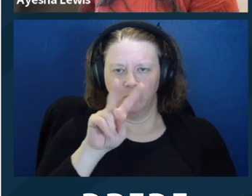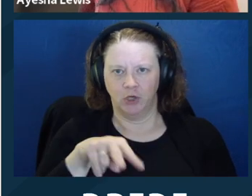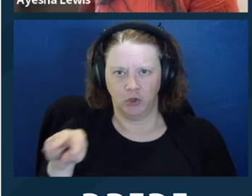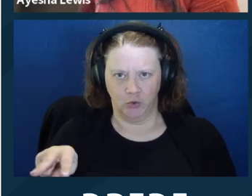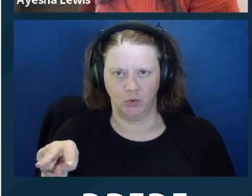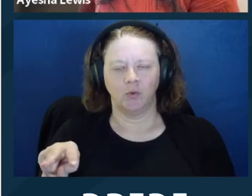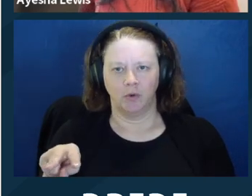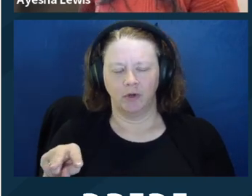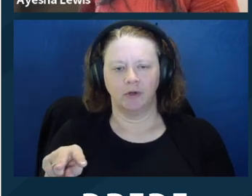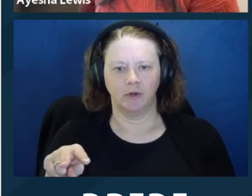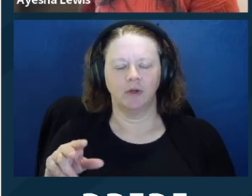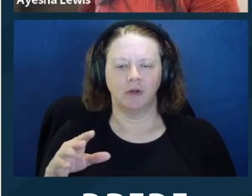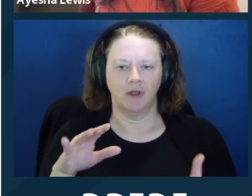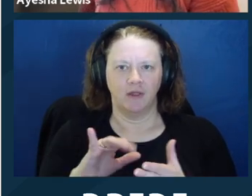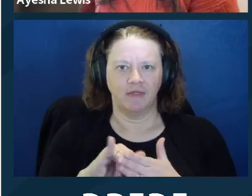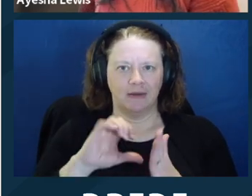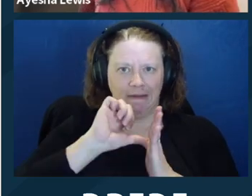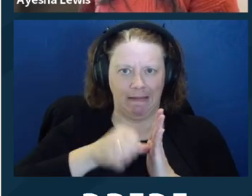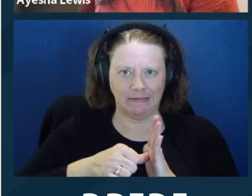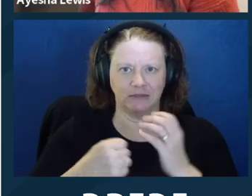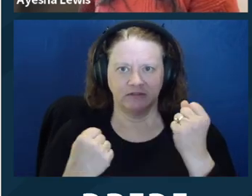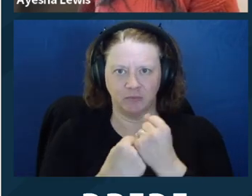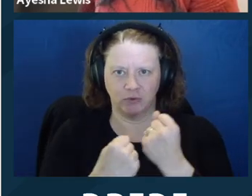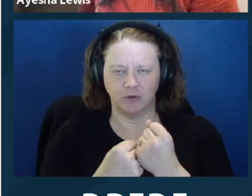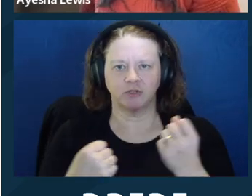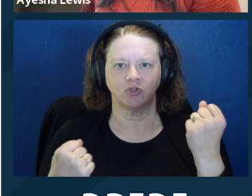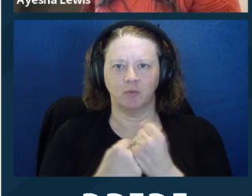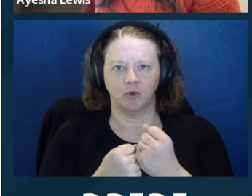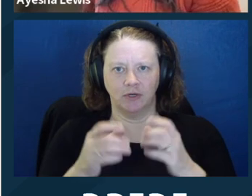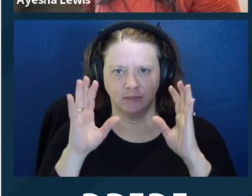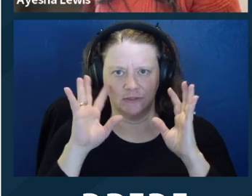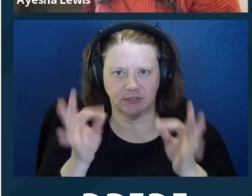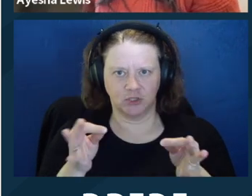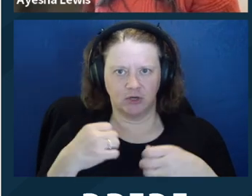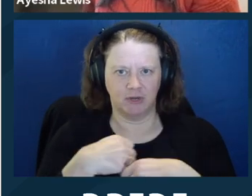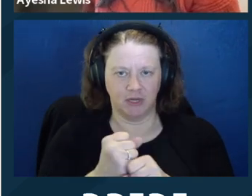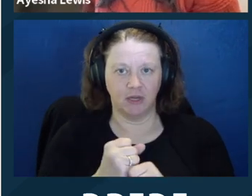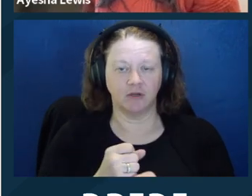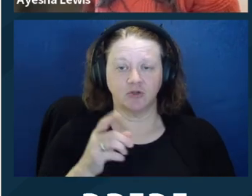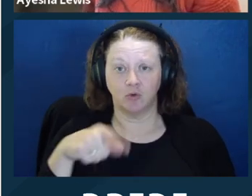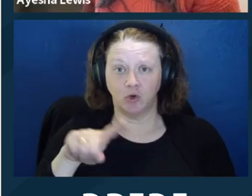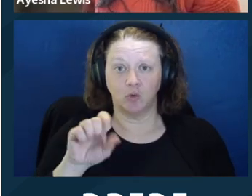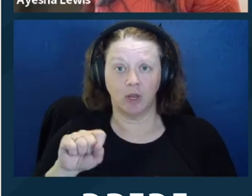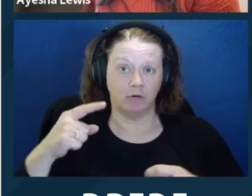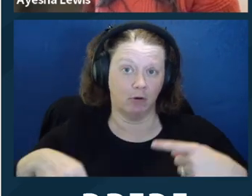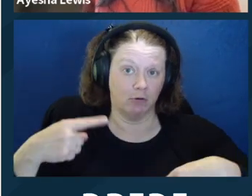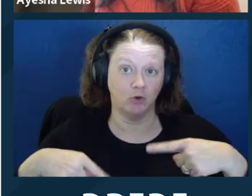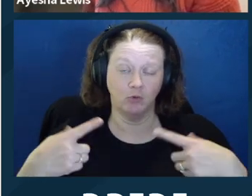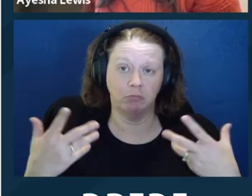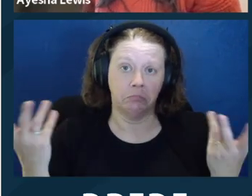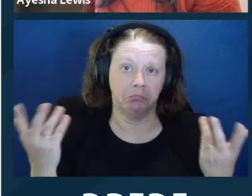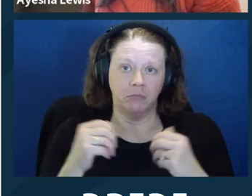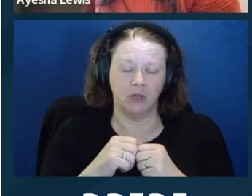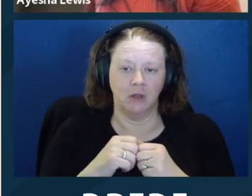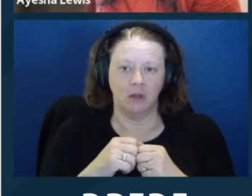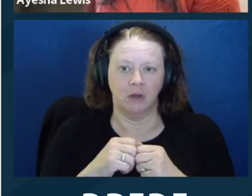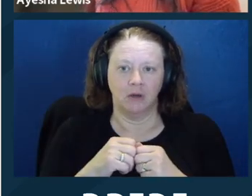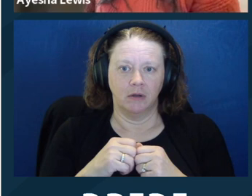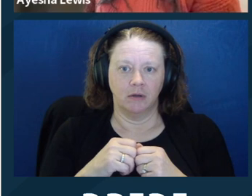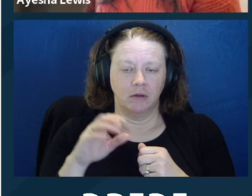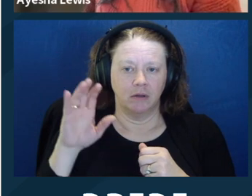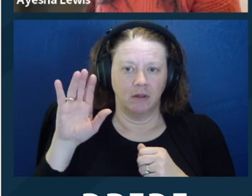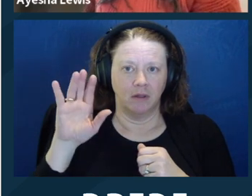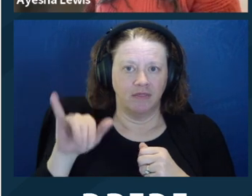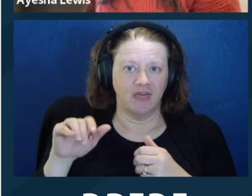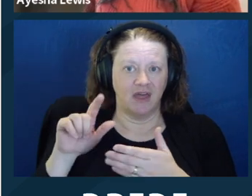So you can always argue that the bill displays the ethics opinion even further.